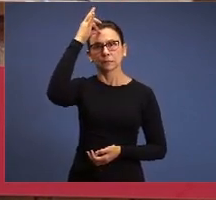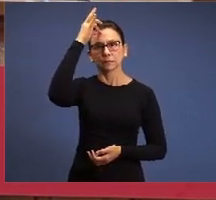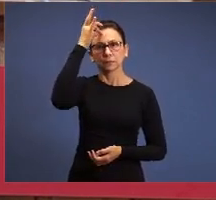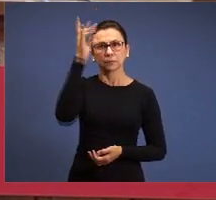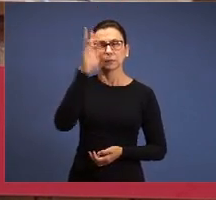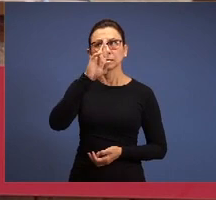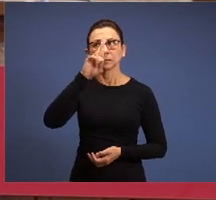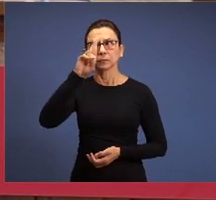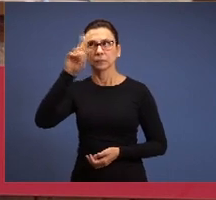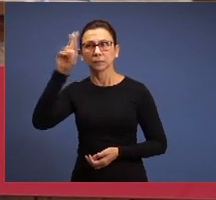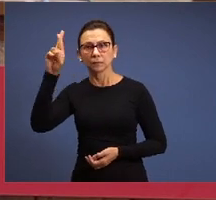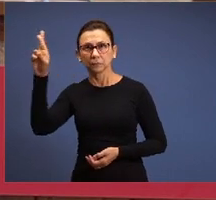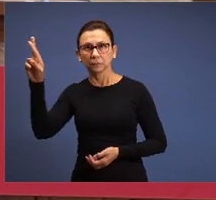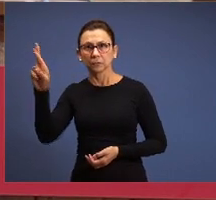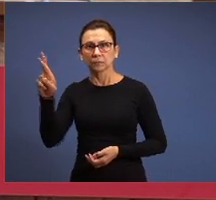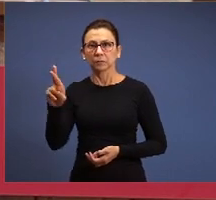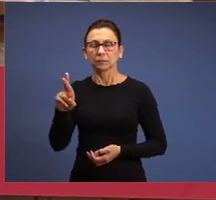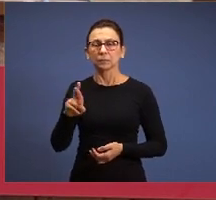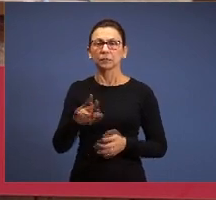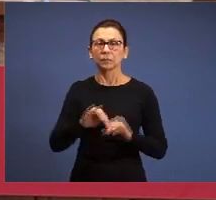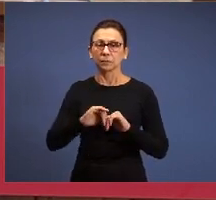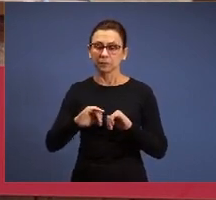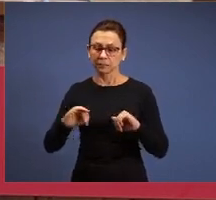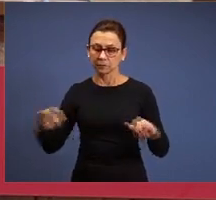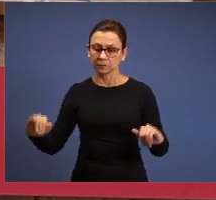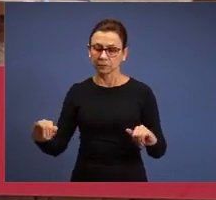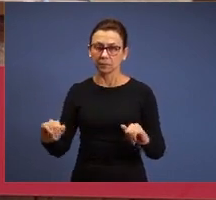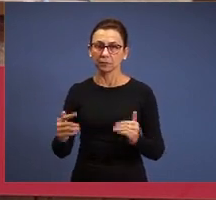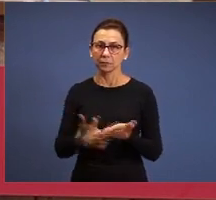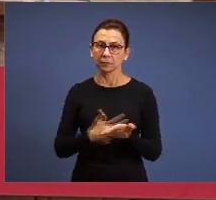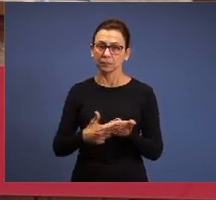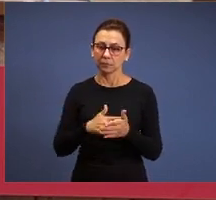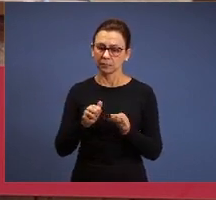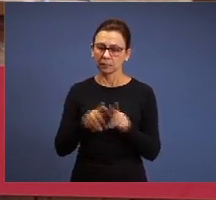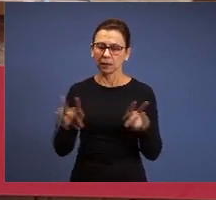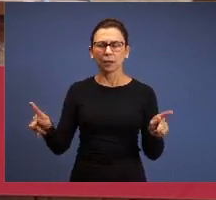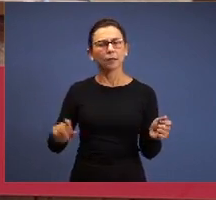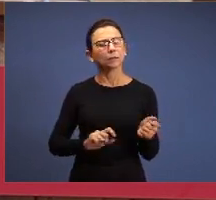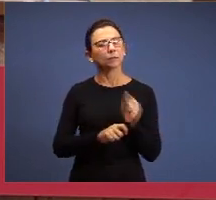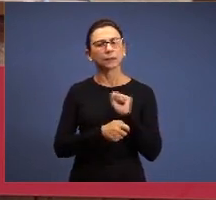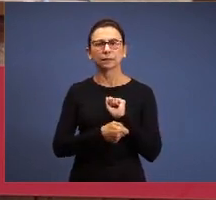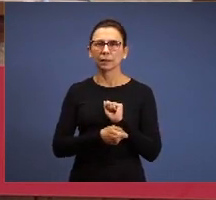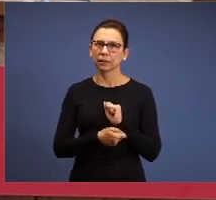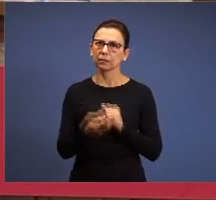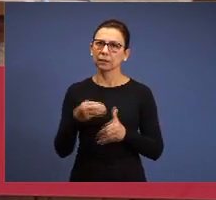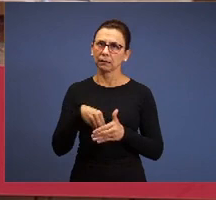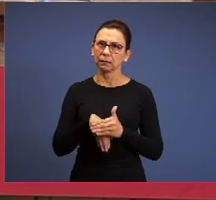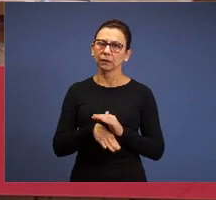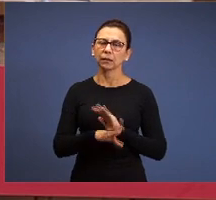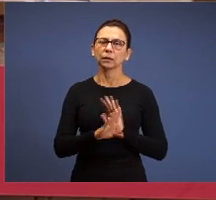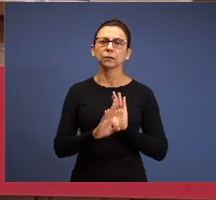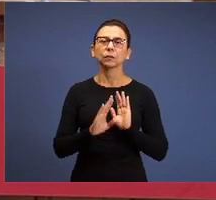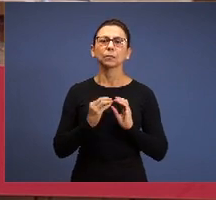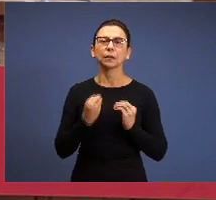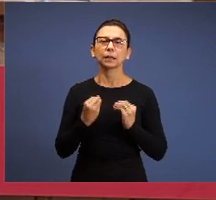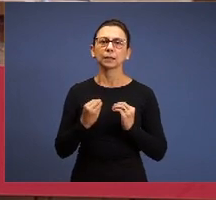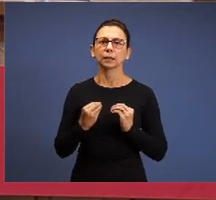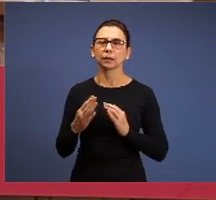Revelation, the revelations, the mysteries that are hidden on it, to a church that needs